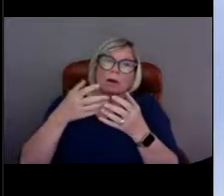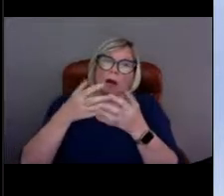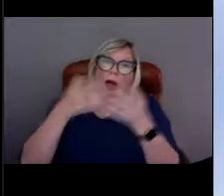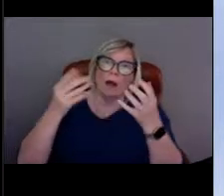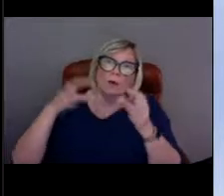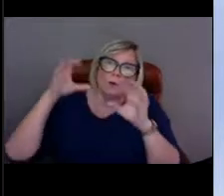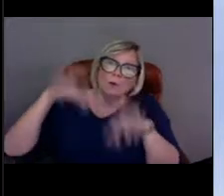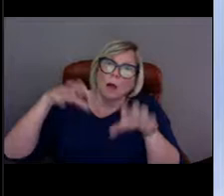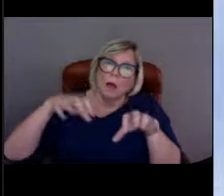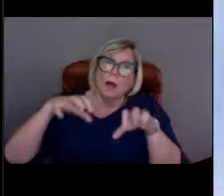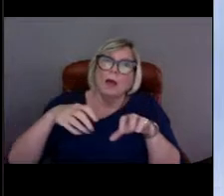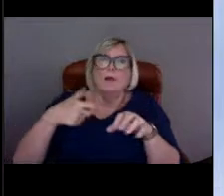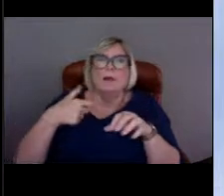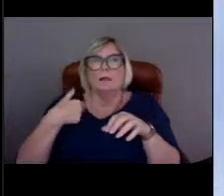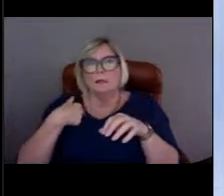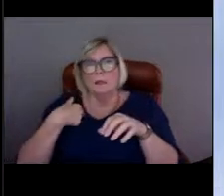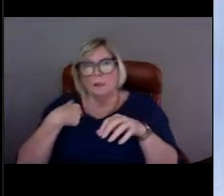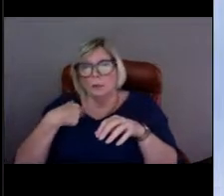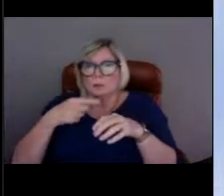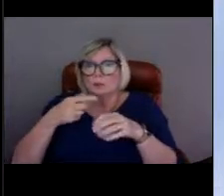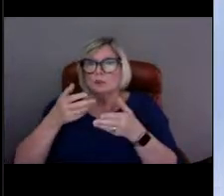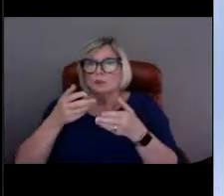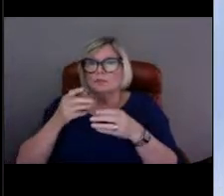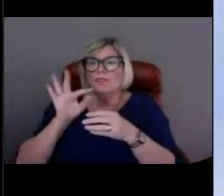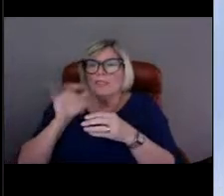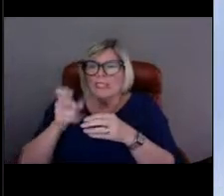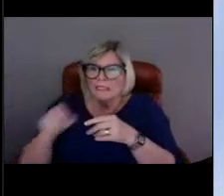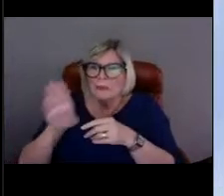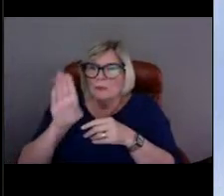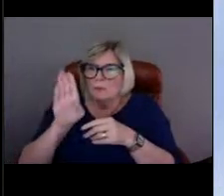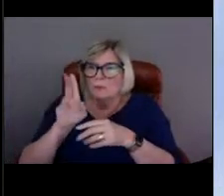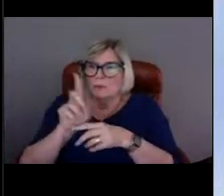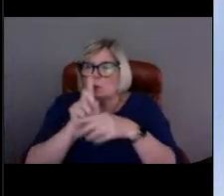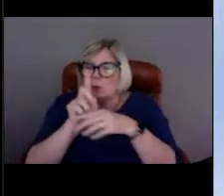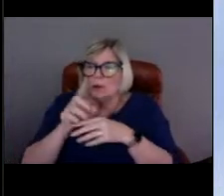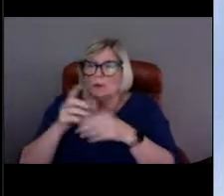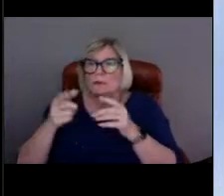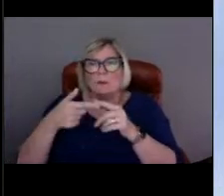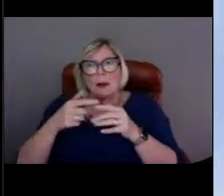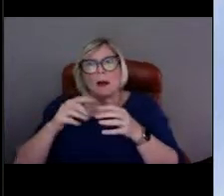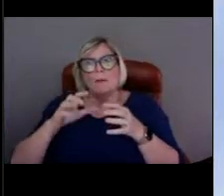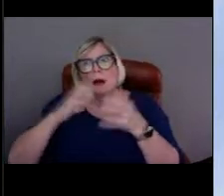Sometimes there are big swells or big waves,, and we want to make sure our crew is safe.